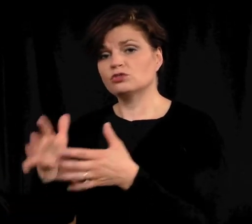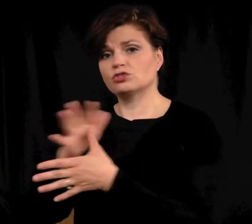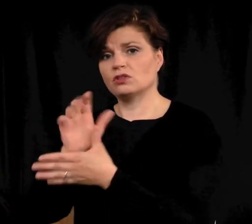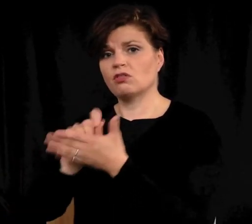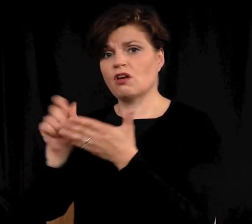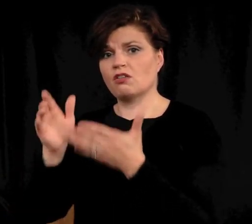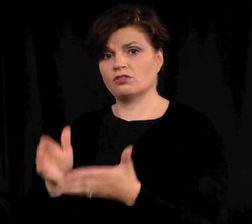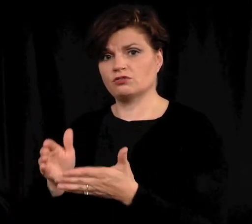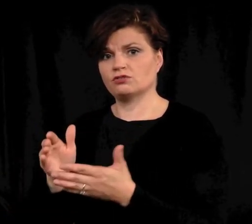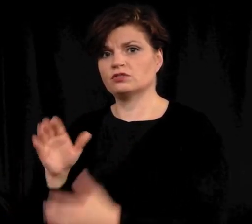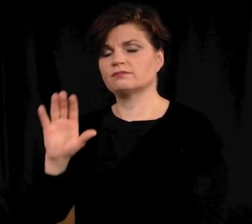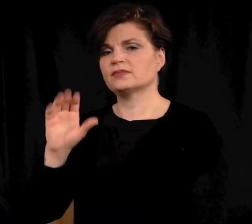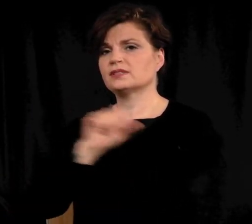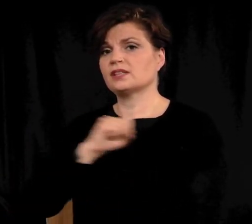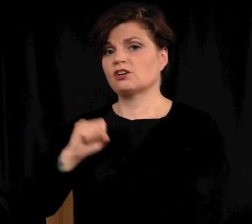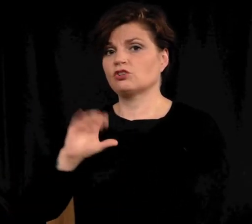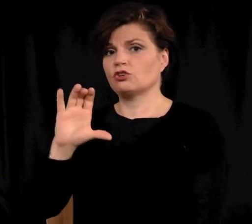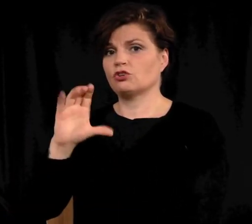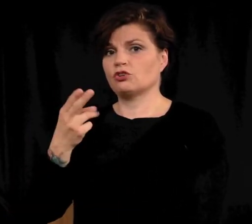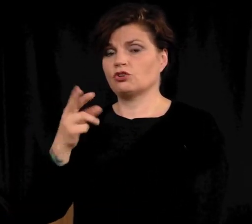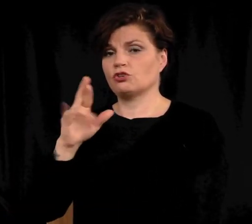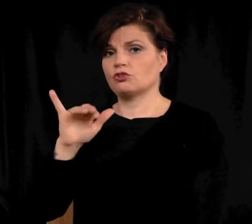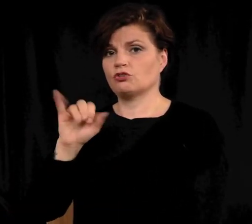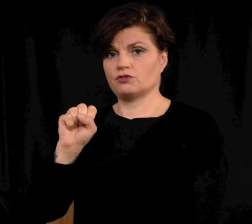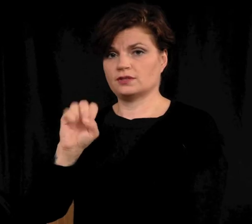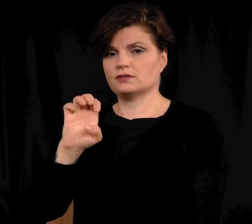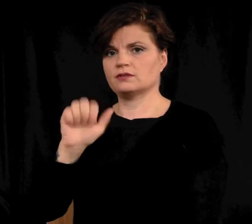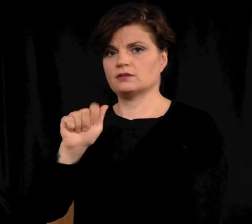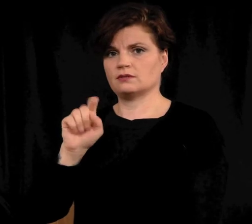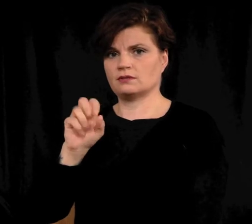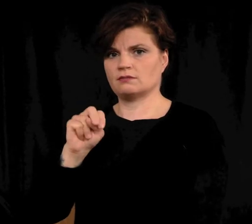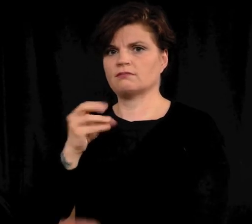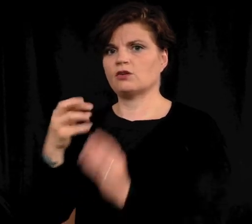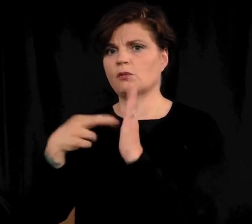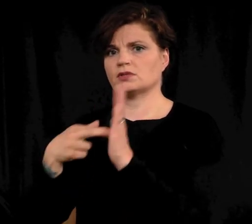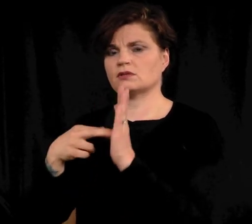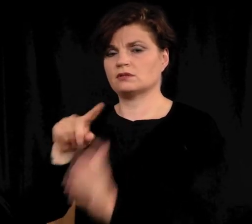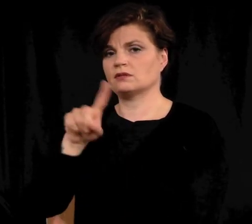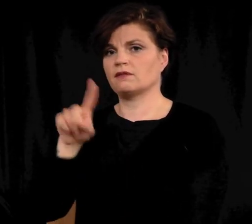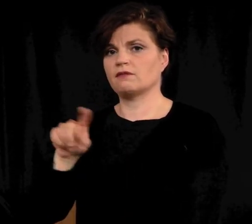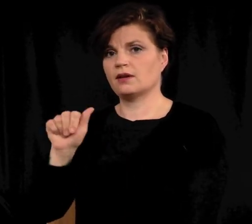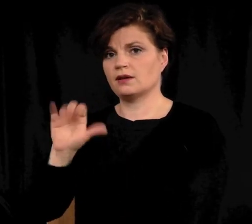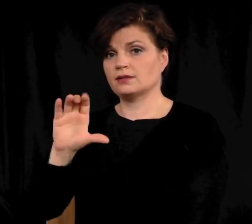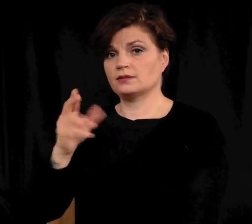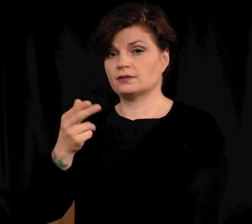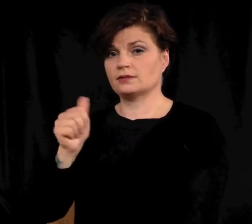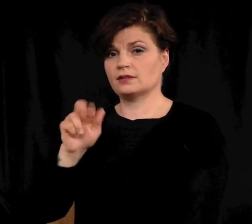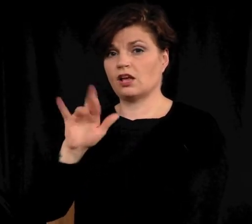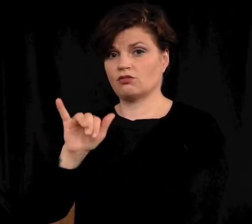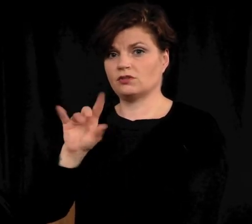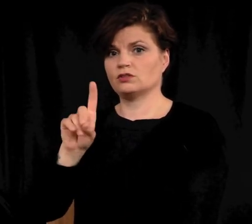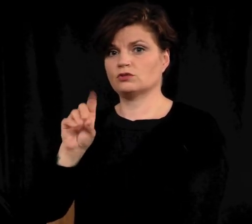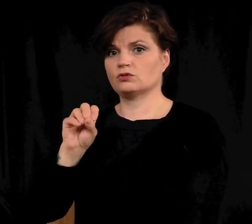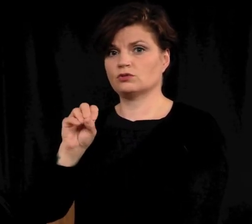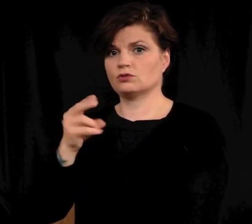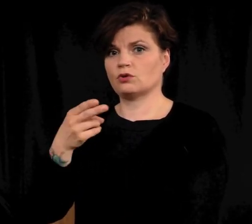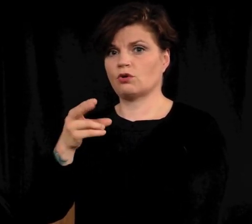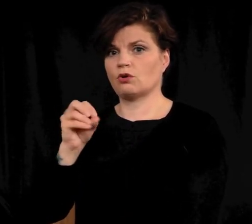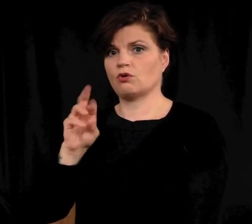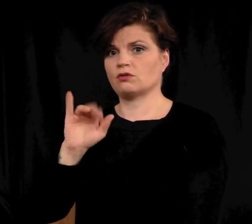Thank you to chief authors Senator Chris Eaton and Representative Zachary Dorholt.